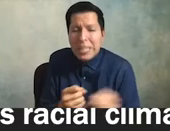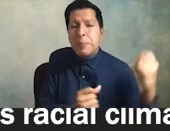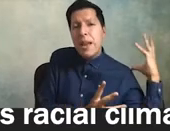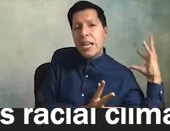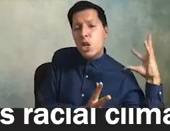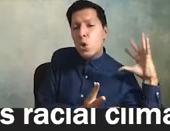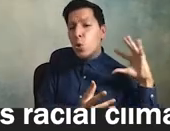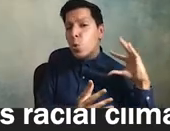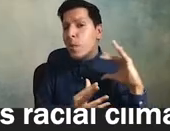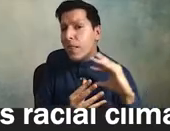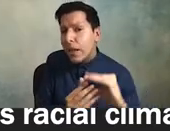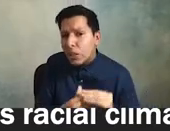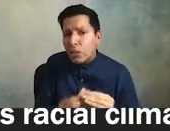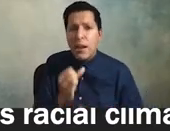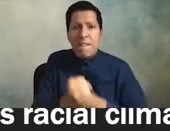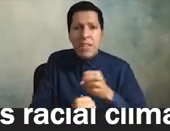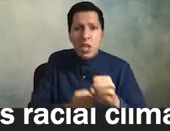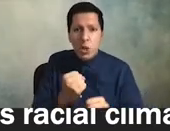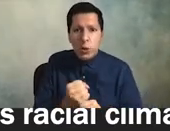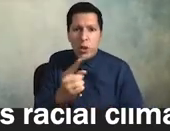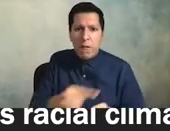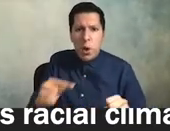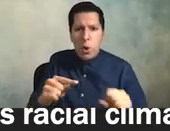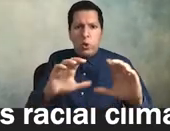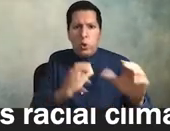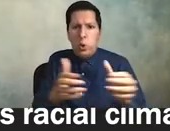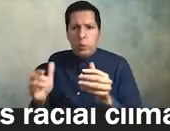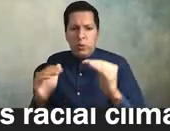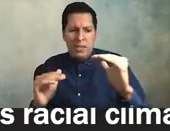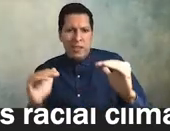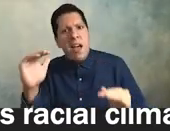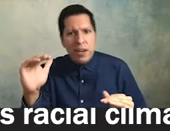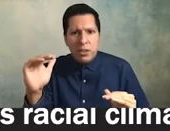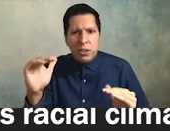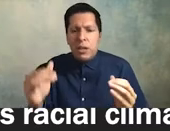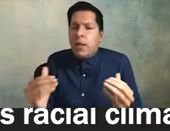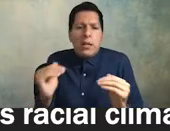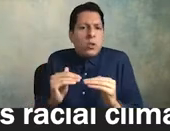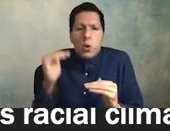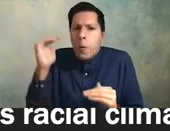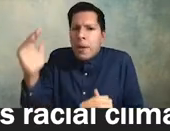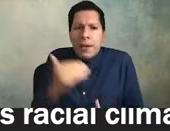the years of the disadvantage that too many members of our campus communities